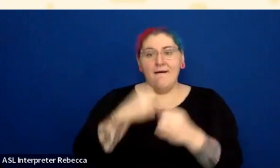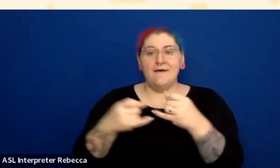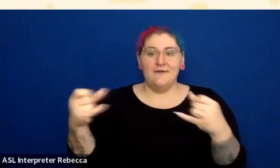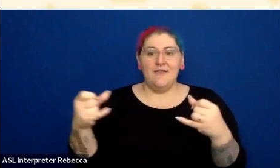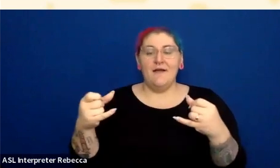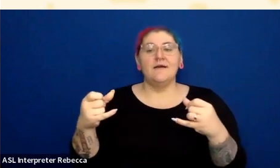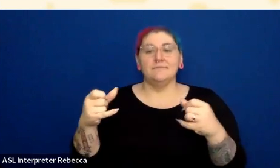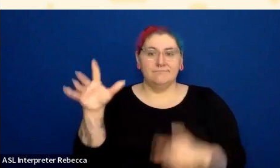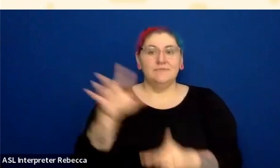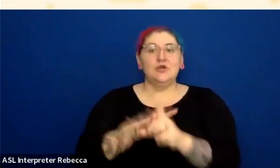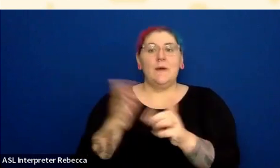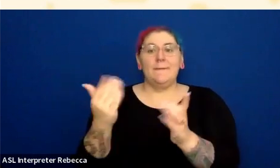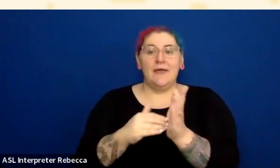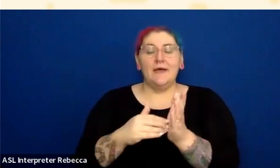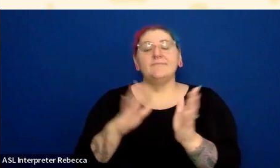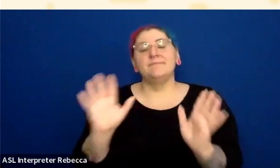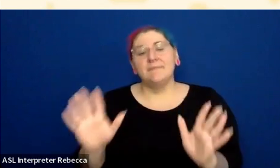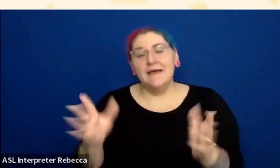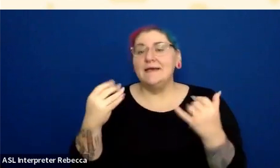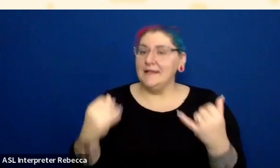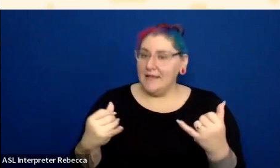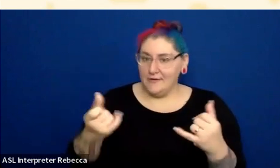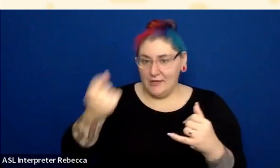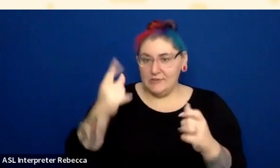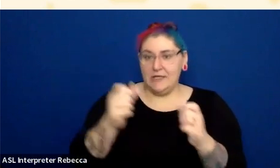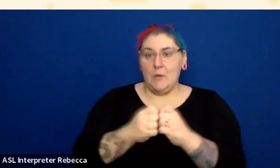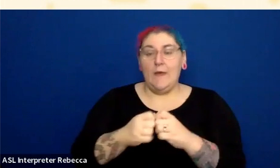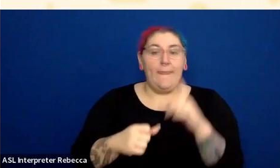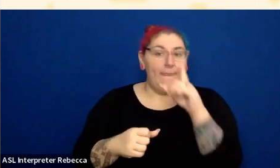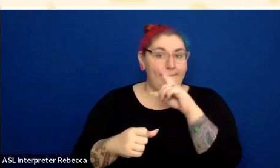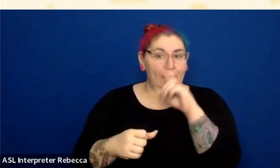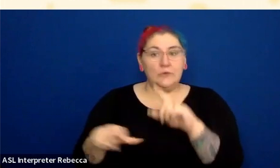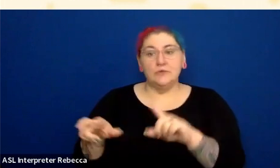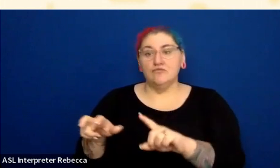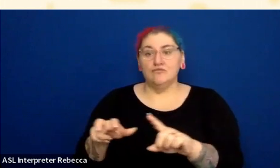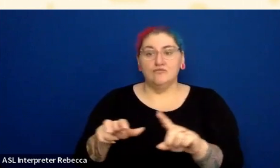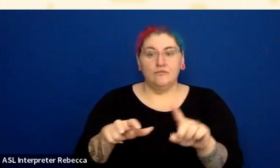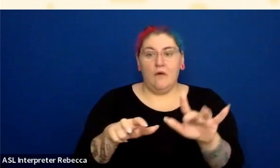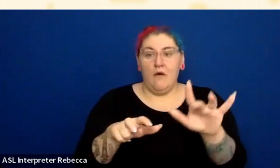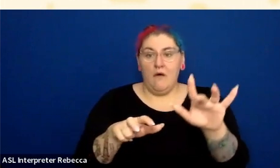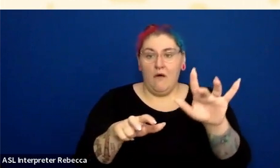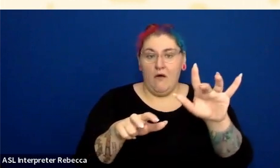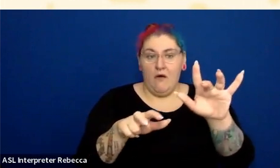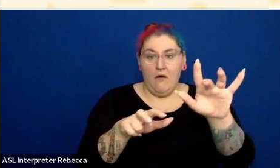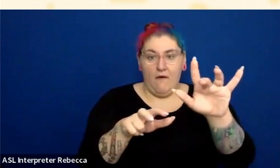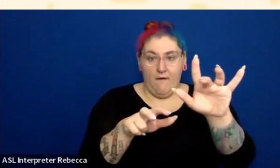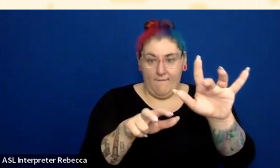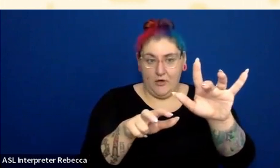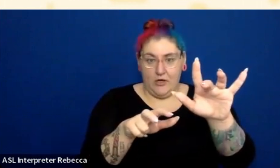with mouse hovers, is you're already hovering with your mouse, and you already have a pointer there. If it's a link... And this is, by the way, just for links.